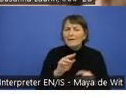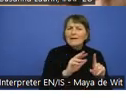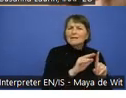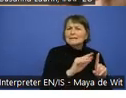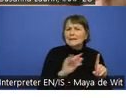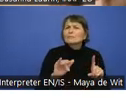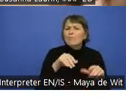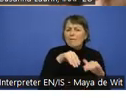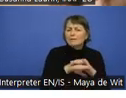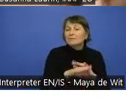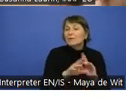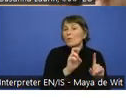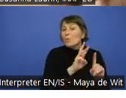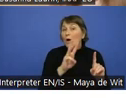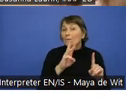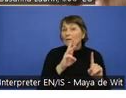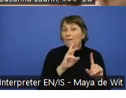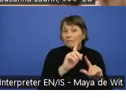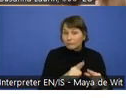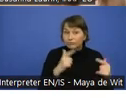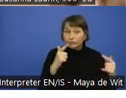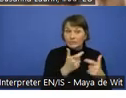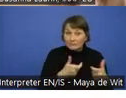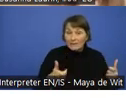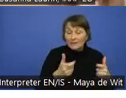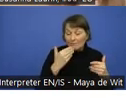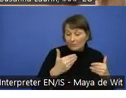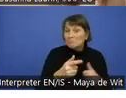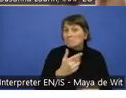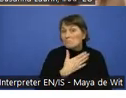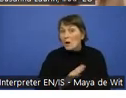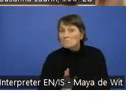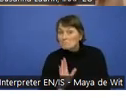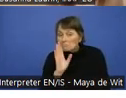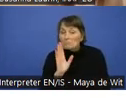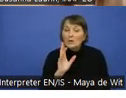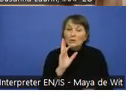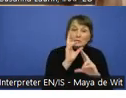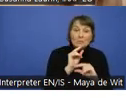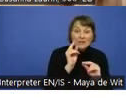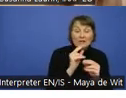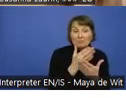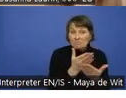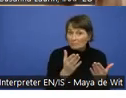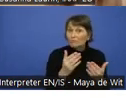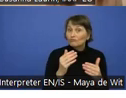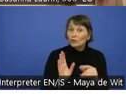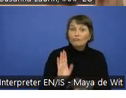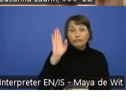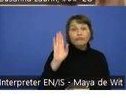If you would like to speak on kind of in the general events series, and for IAAP EU you